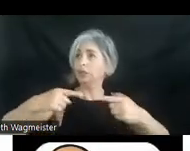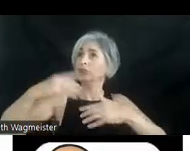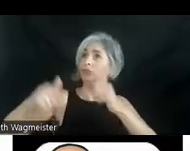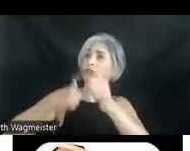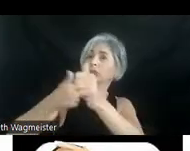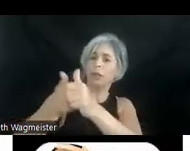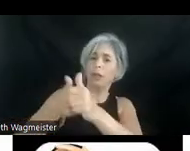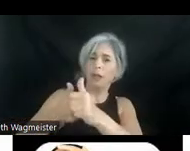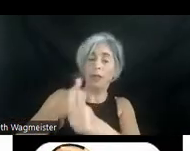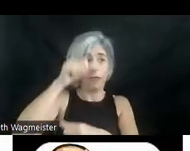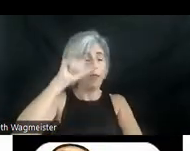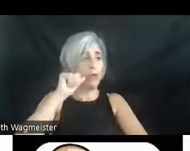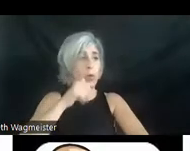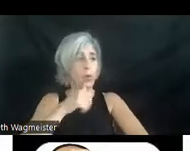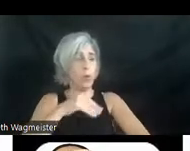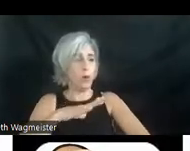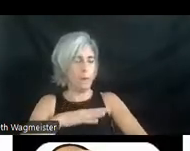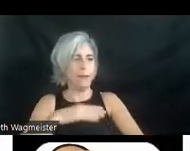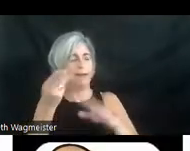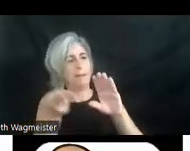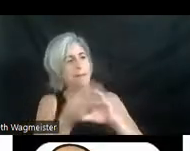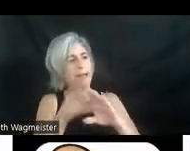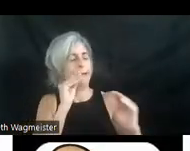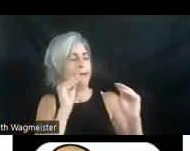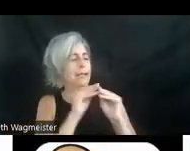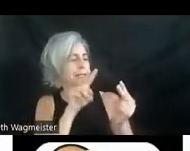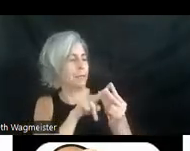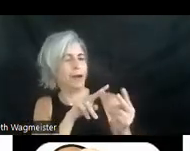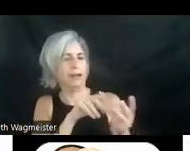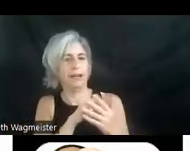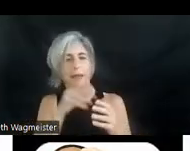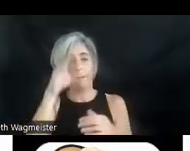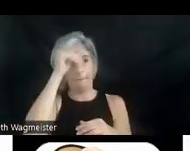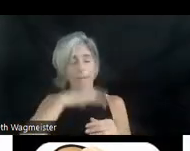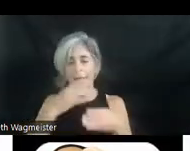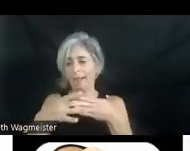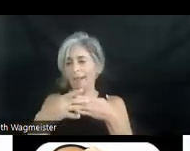The woman in bed kisses her partner. As the lights flicker at the party and in the studio, men lead the dealer away from the building